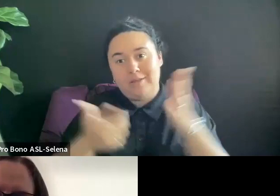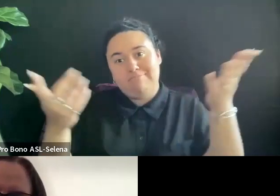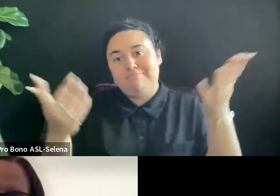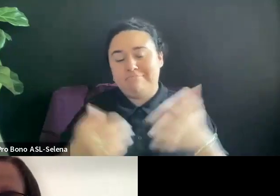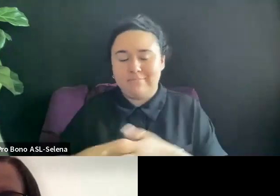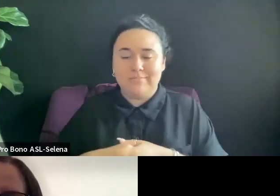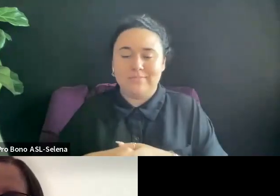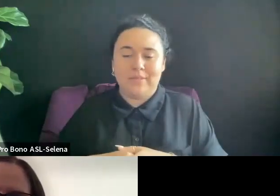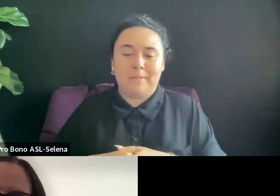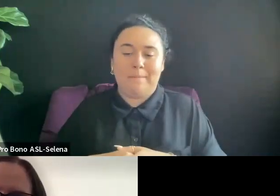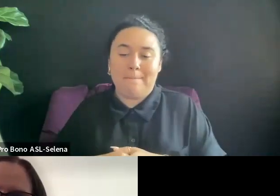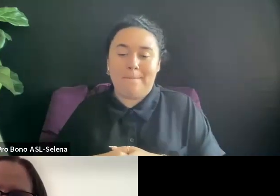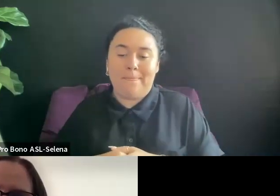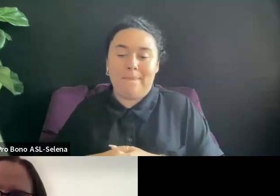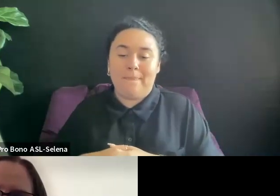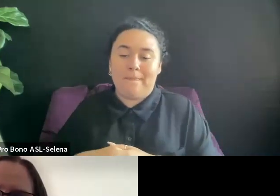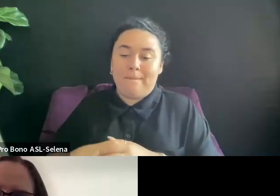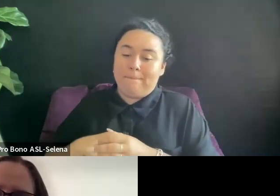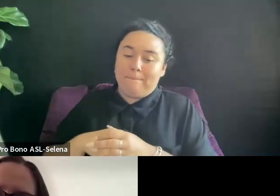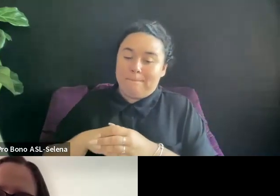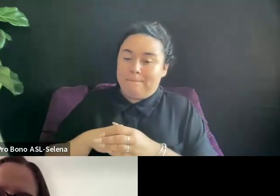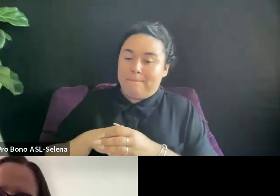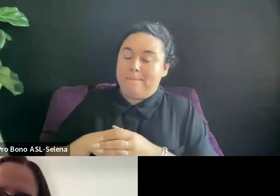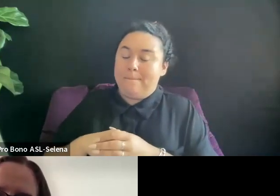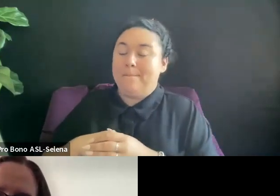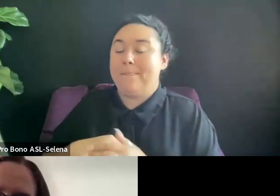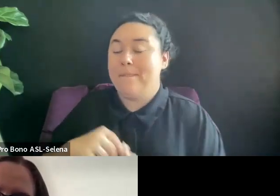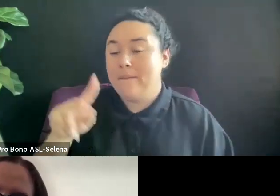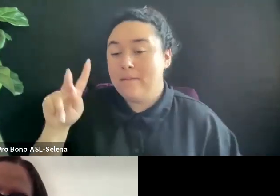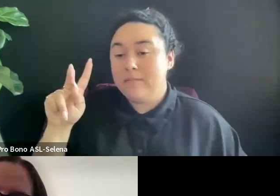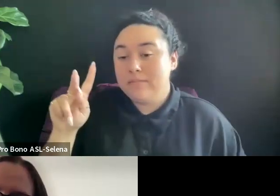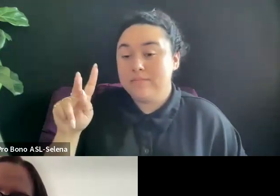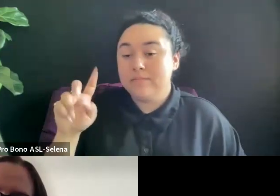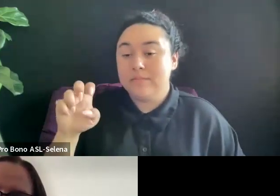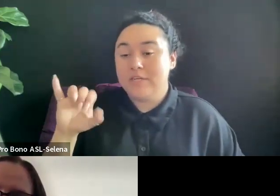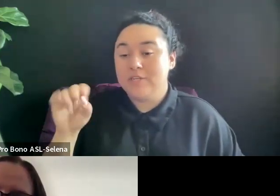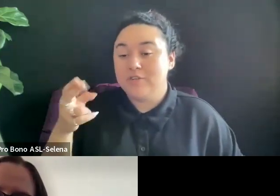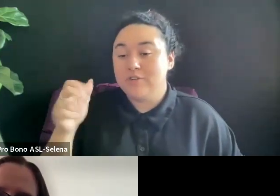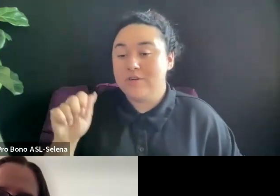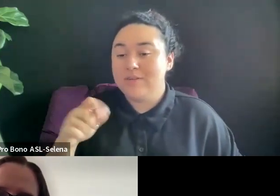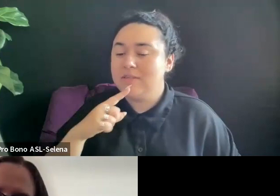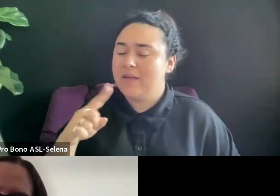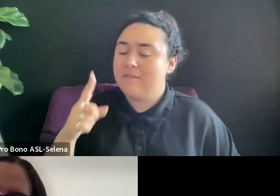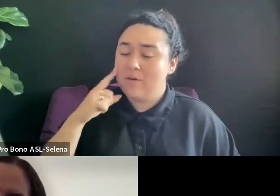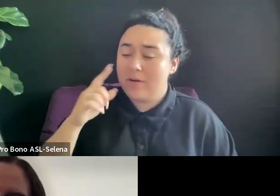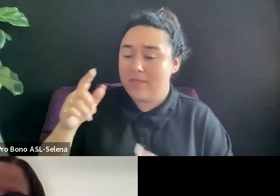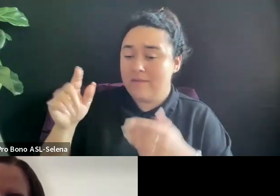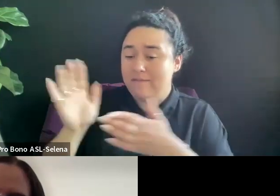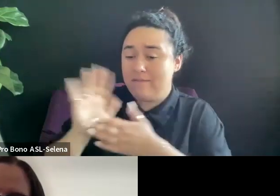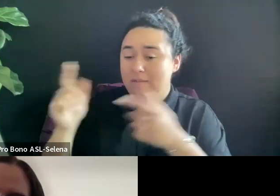I WOULD ALSO ADJUST IN TERMS OF THE FESTIVAL QUESTION, THIS IS SOMETHING AT IDA WE DO A LOT.